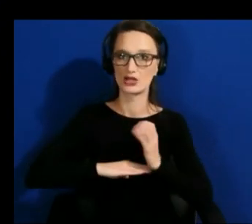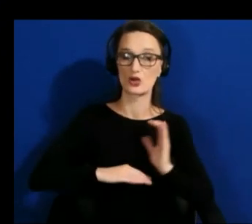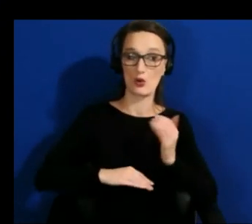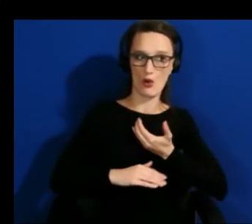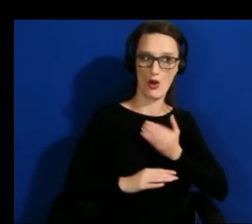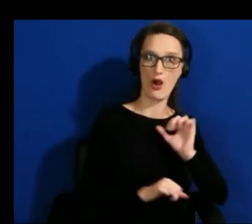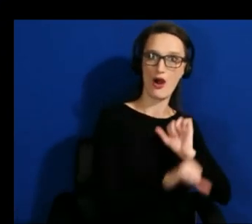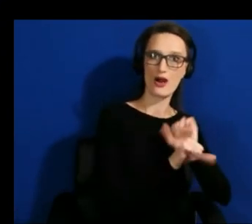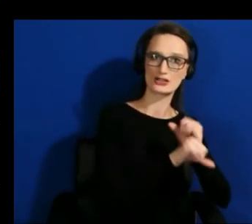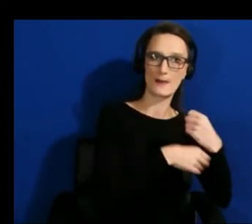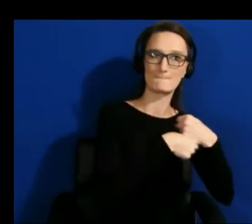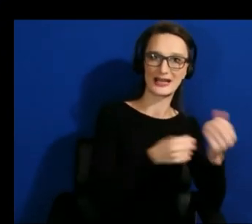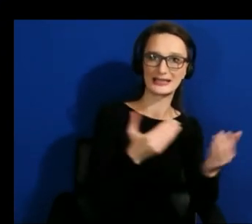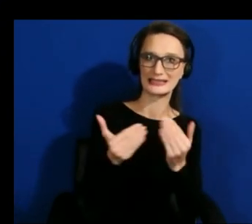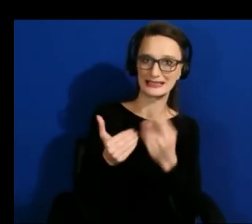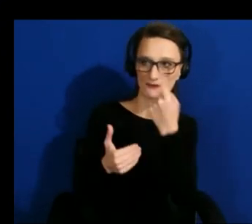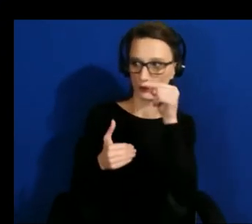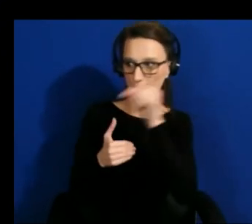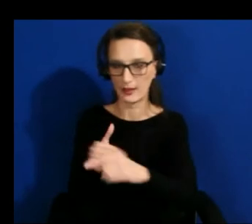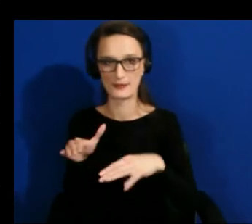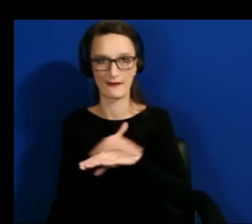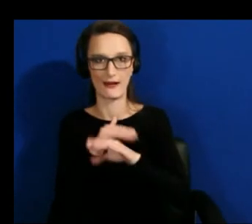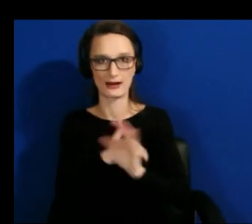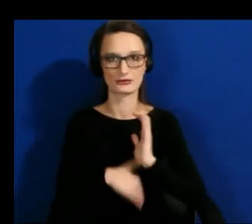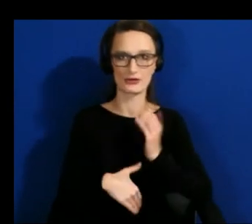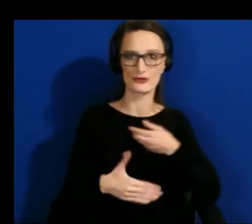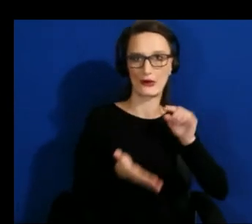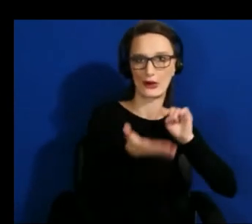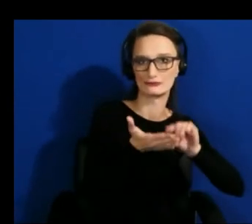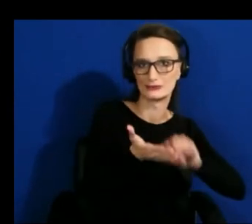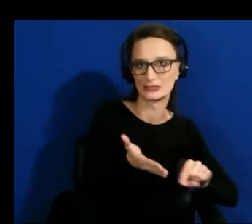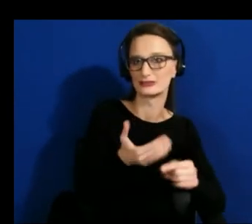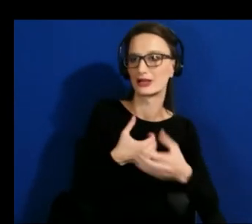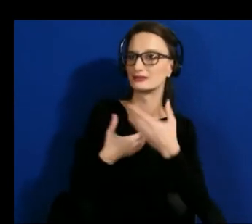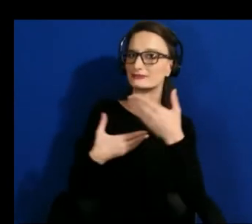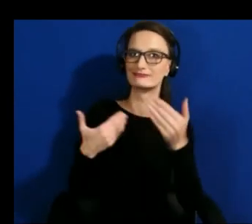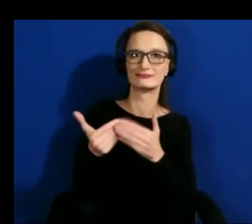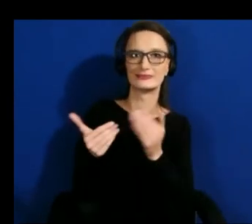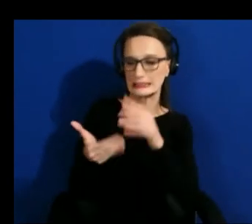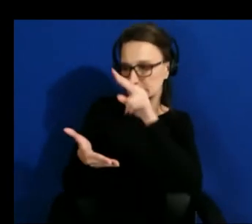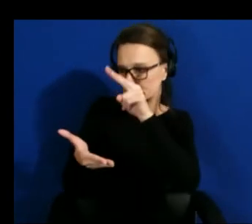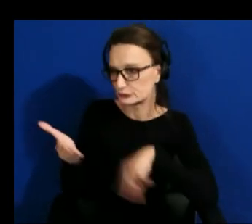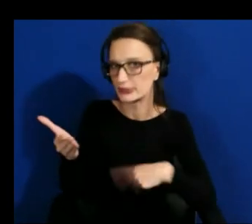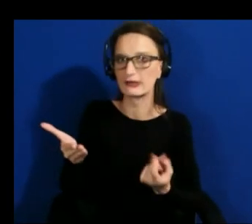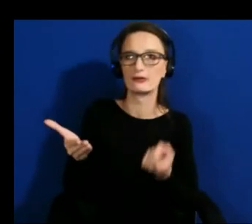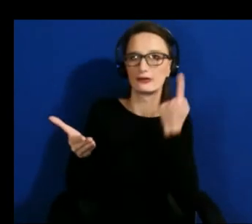to kind of you know consume what we're producing and and try to make that as useful as possible for